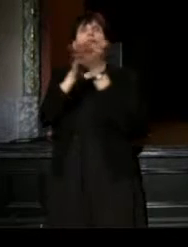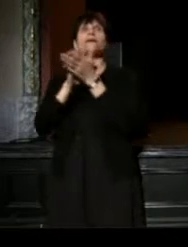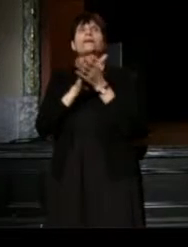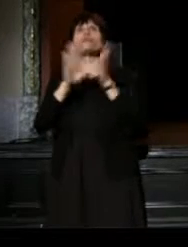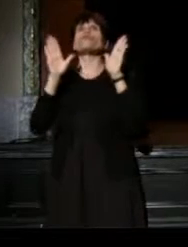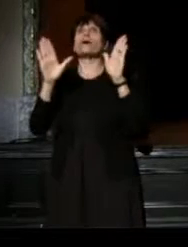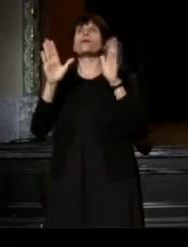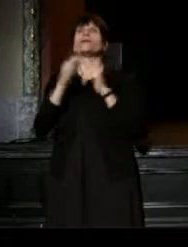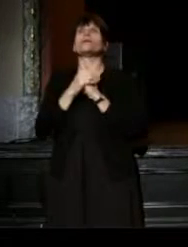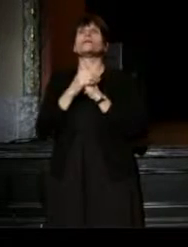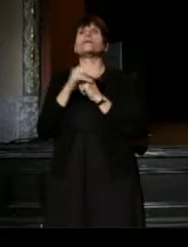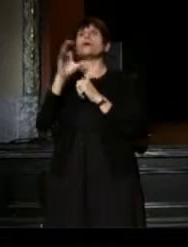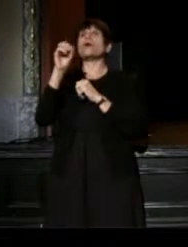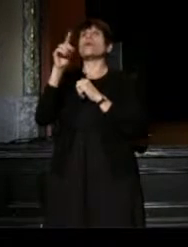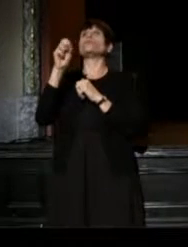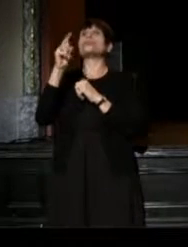for the great Rhodessa Jones.